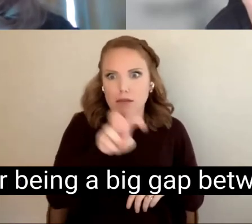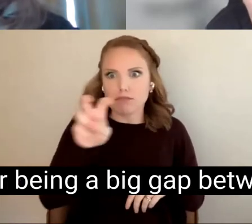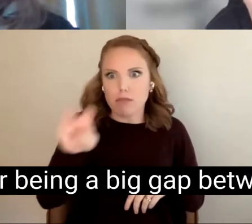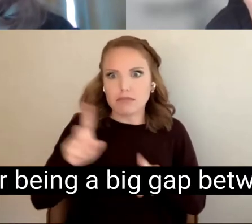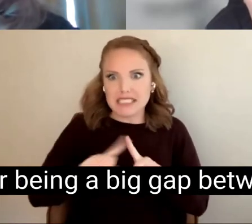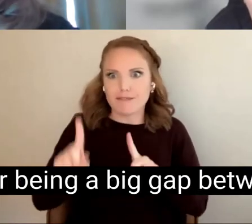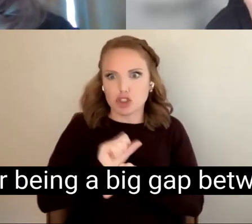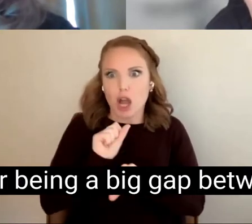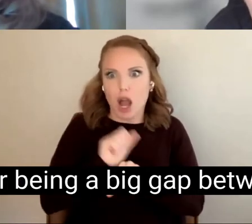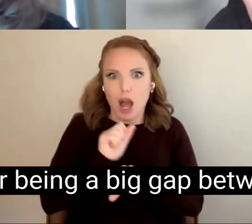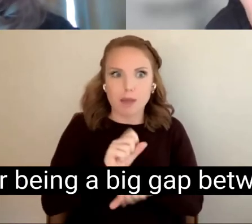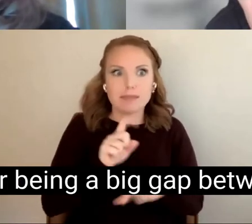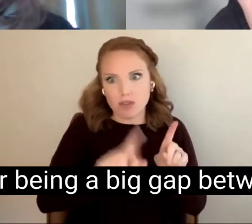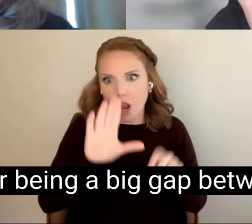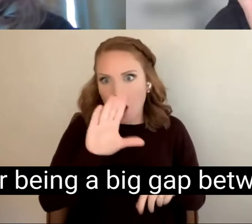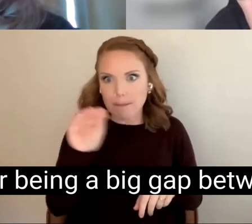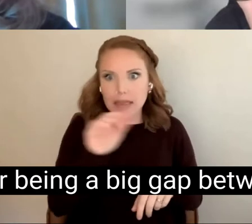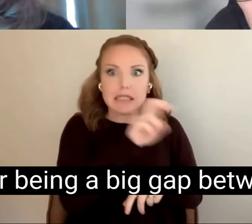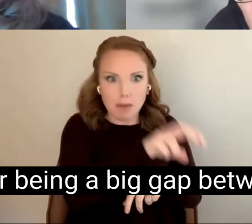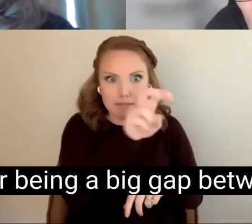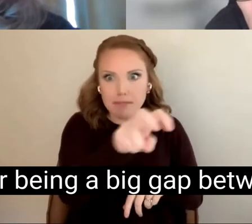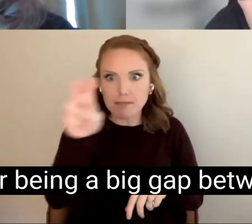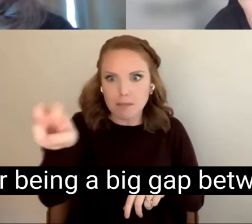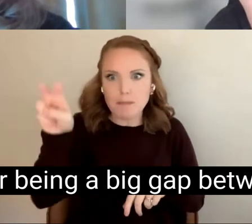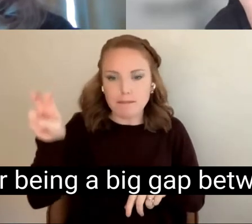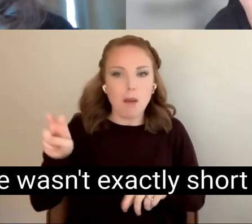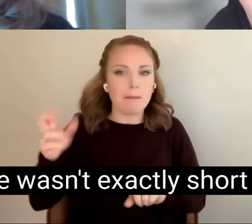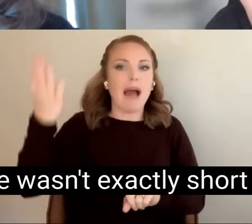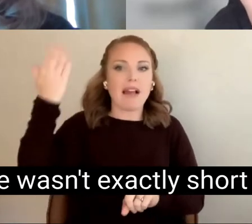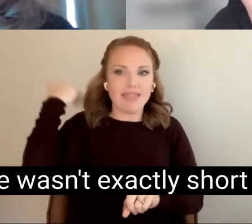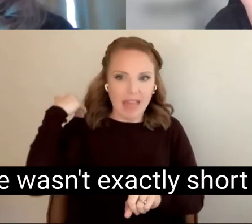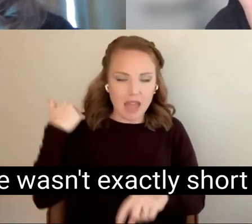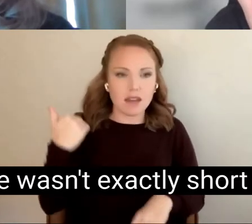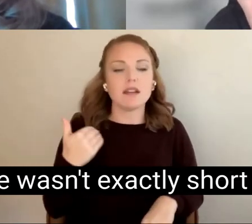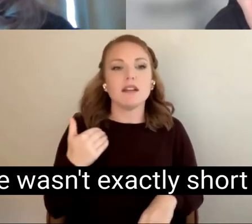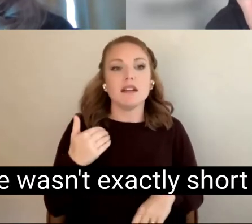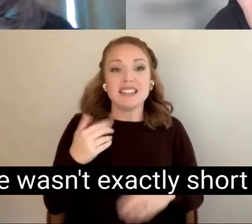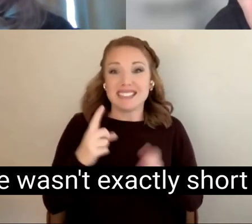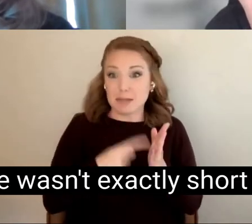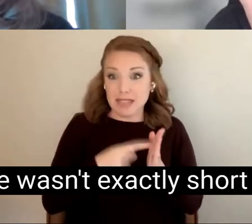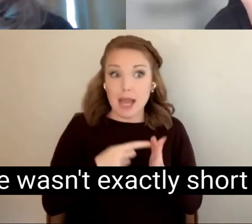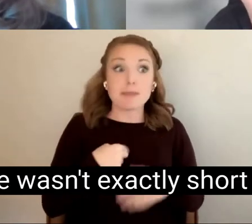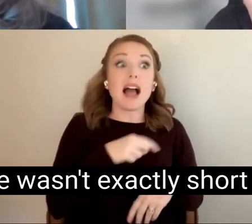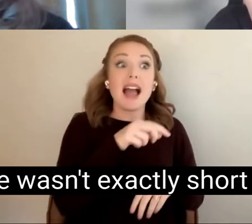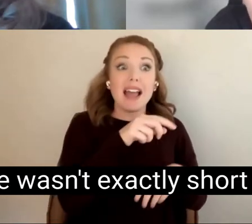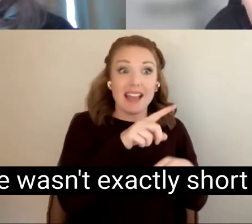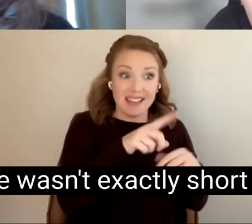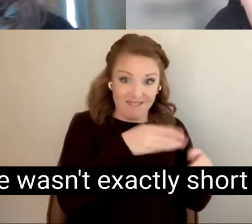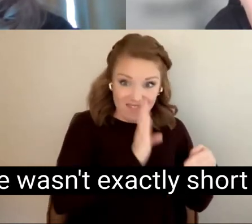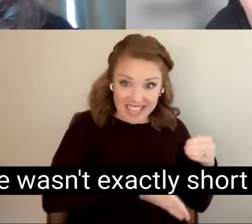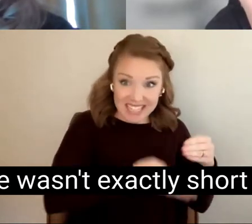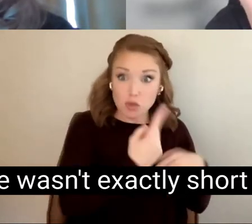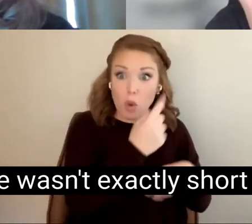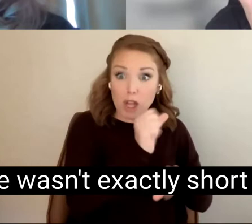To another being a big gap between those dogs were wasn't exactly short of having